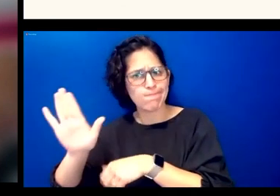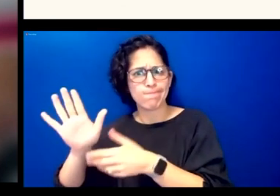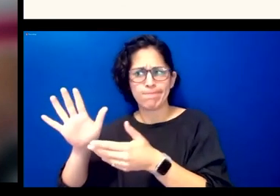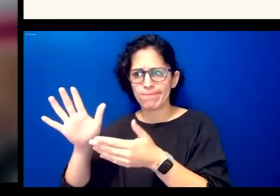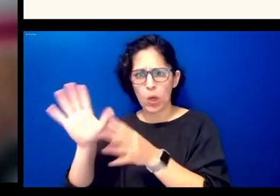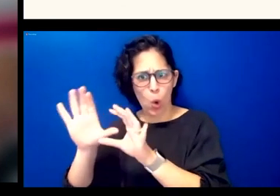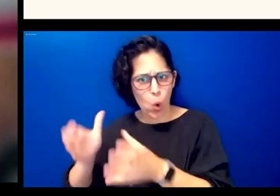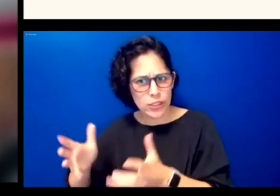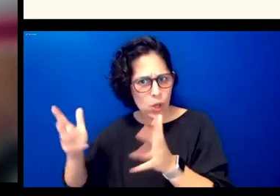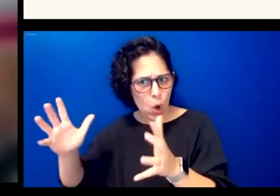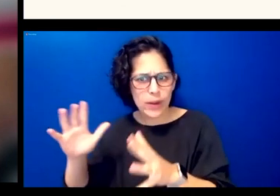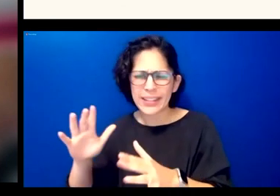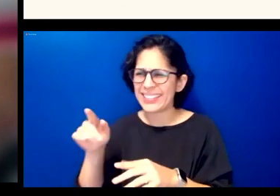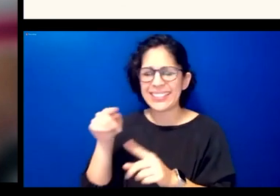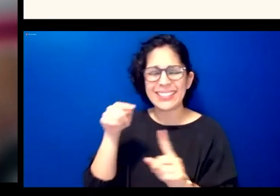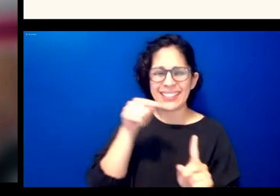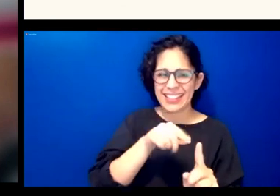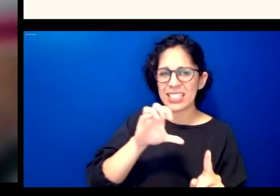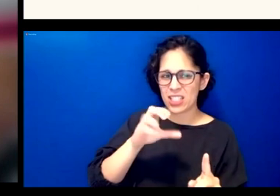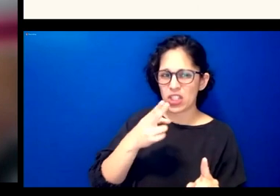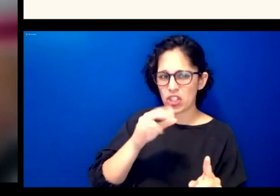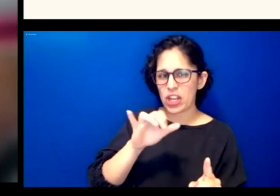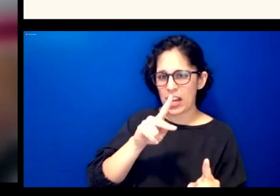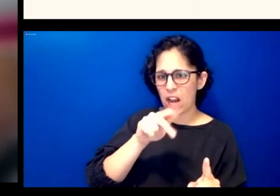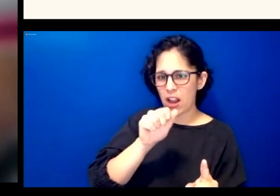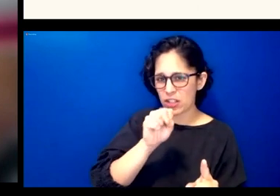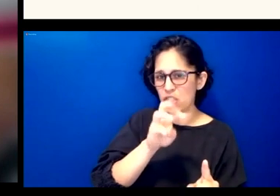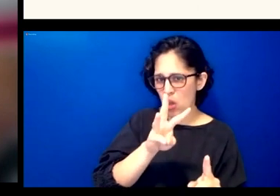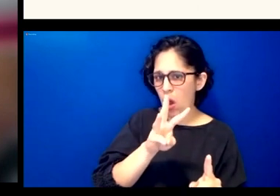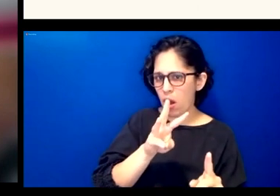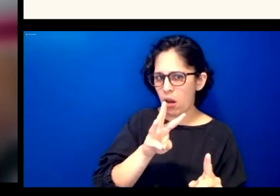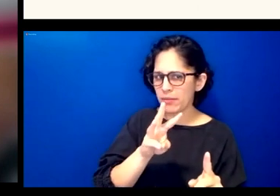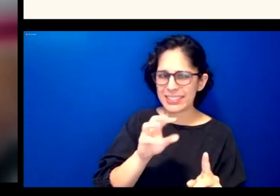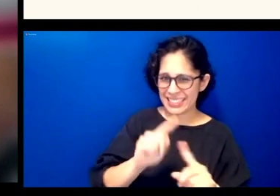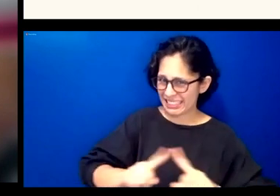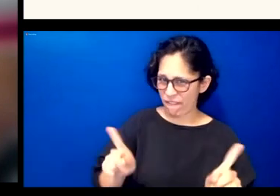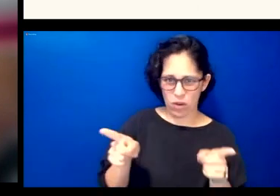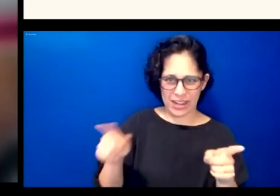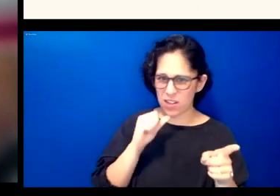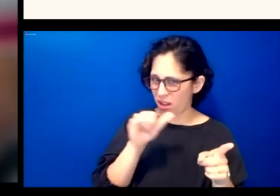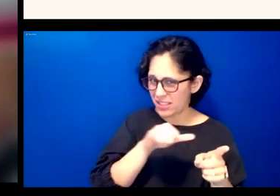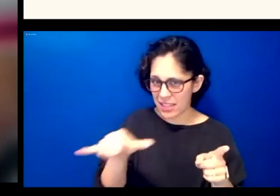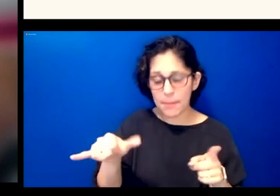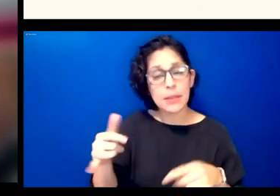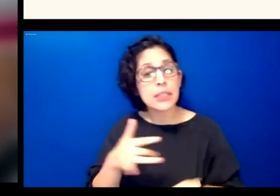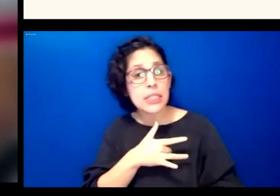usually their products use audio and images and text to teach and uh this screenshot that